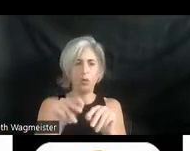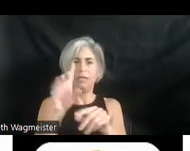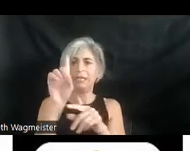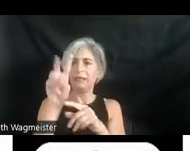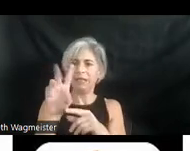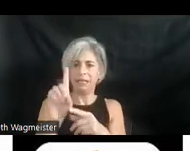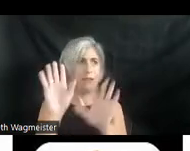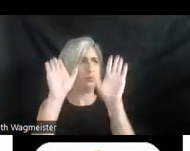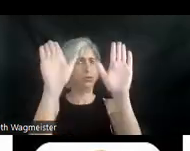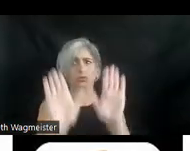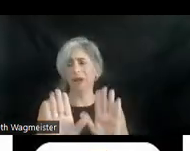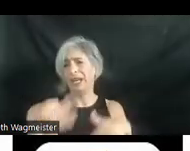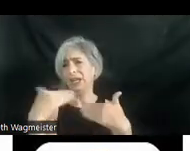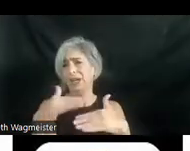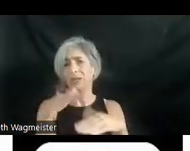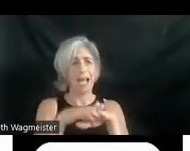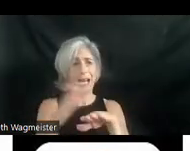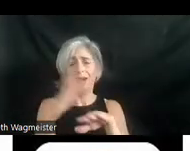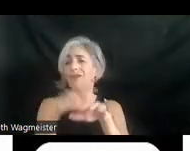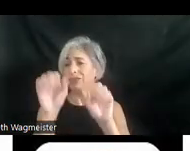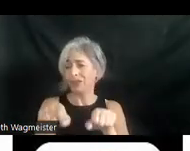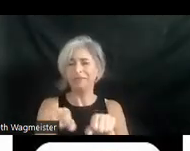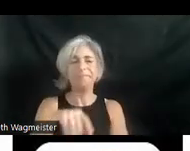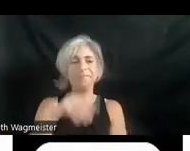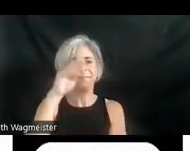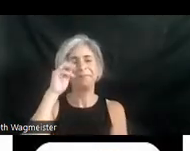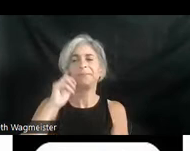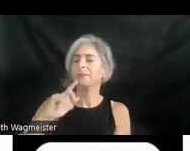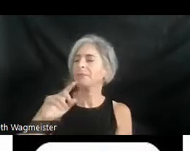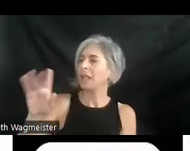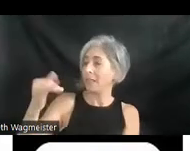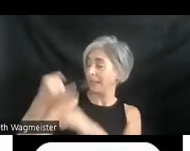great because you could turn it on and off. >> SAMANTHA EVANS: This is the last question